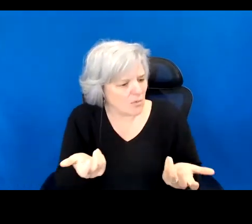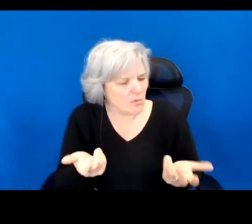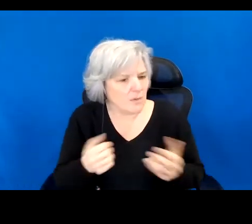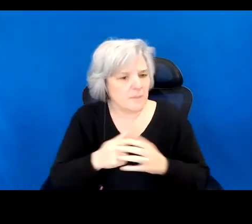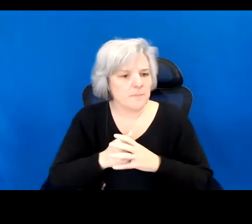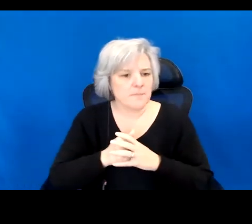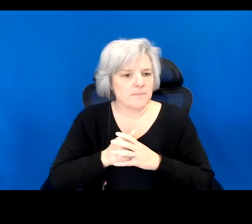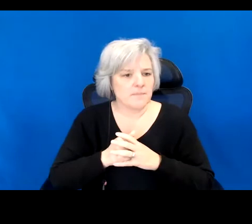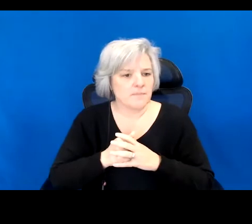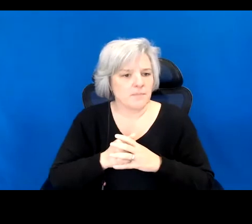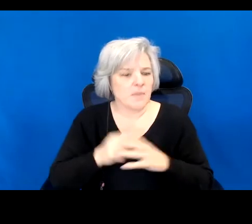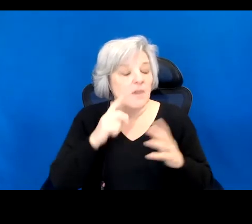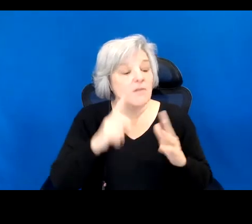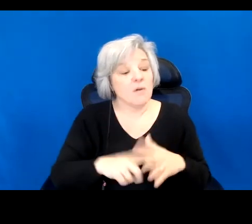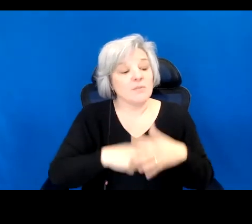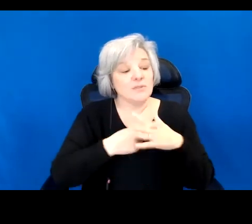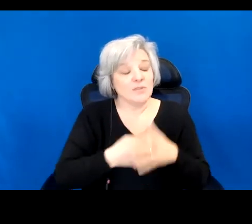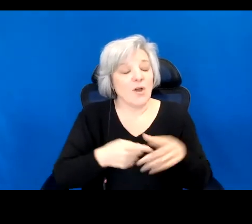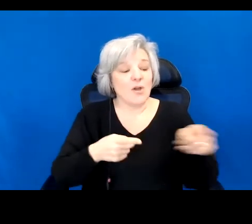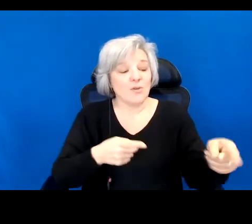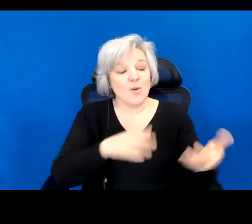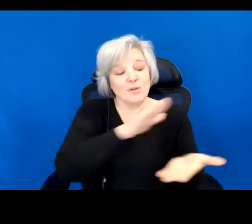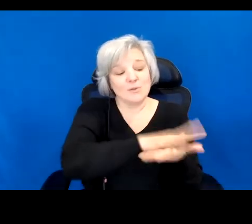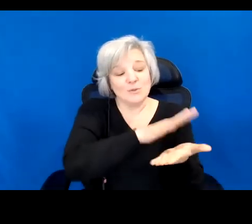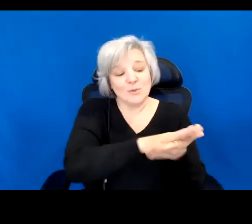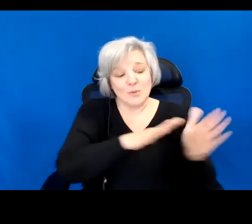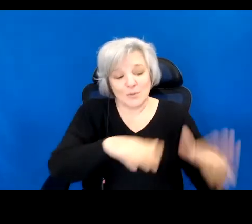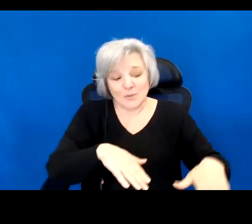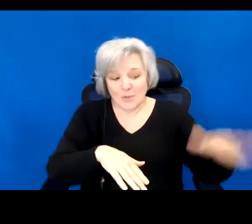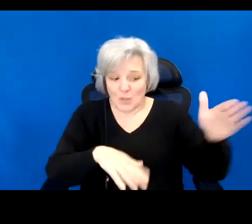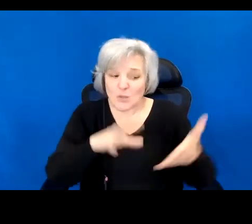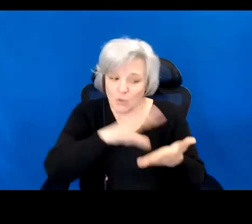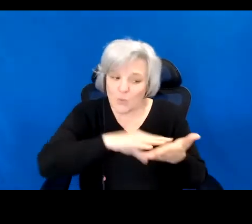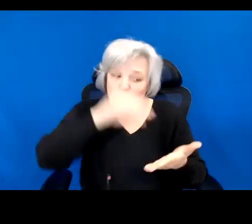From the onset of your public education, you have been learning what it means to be American